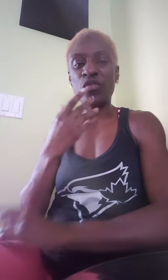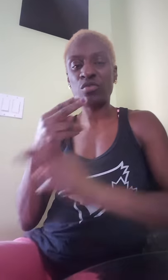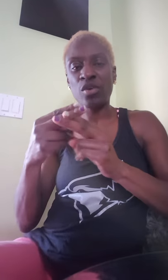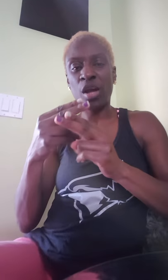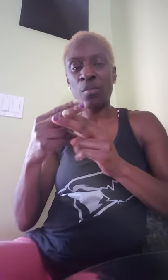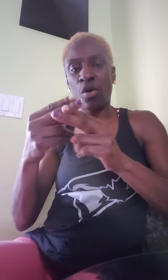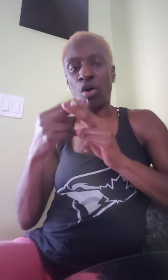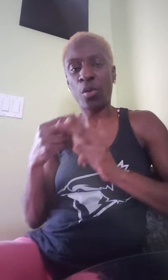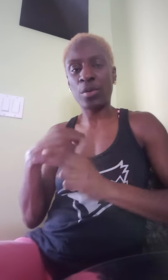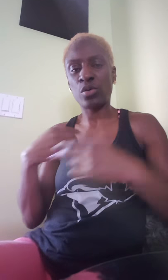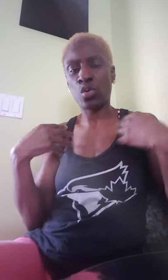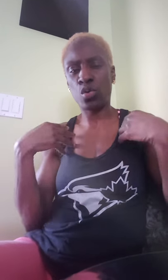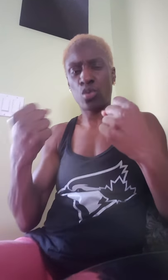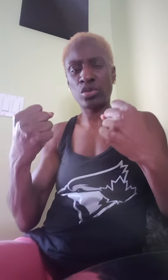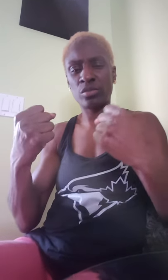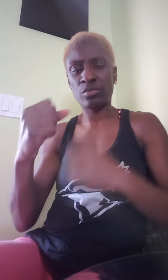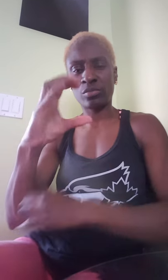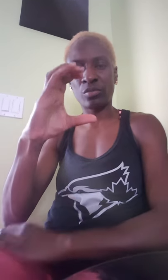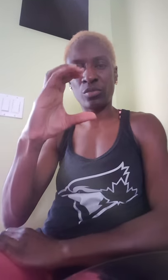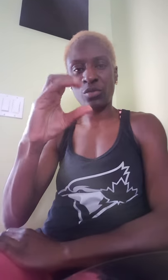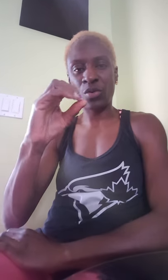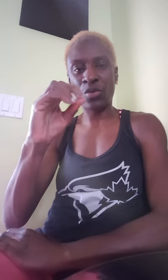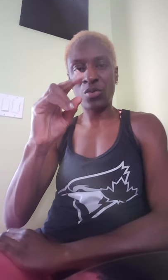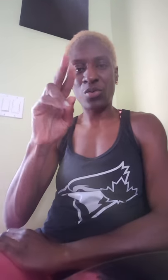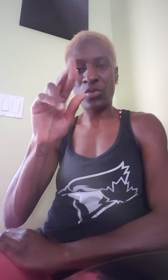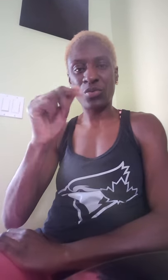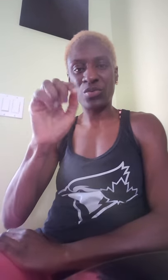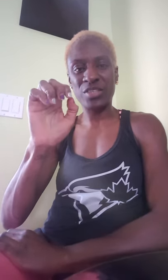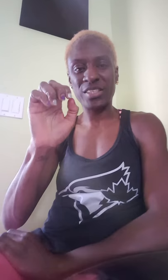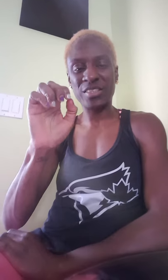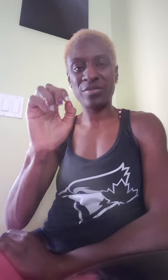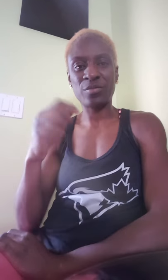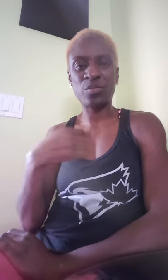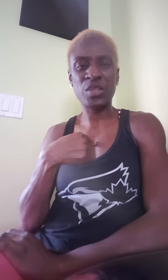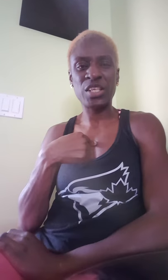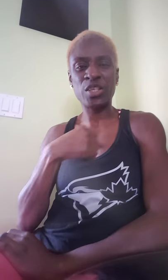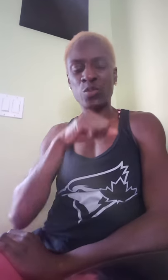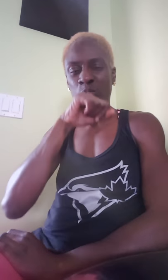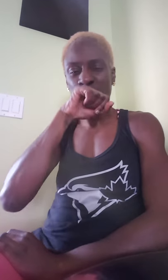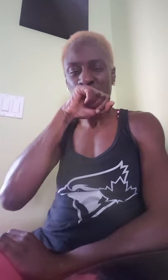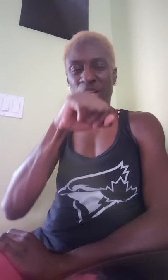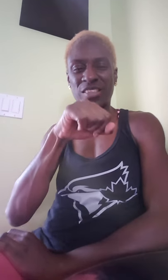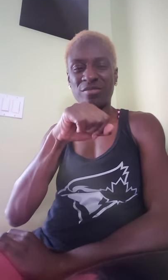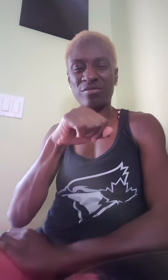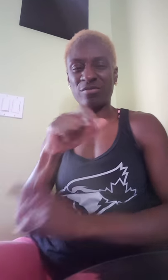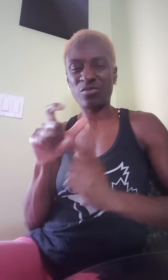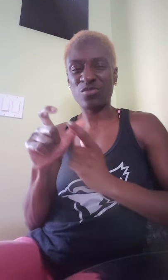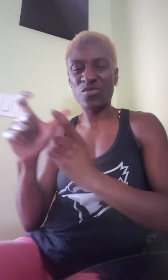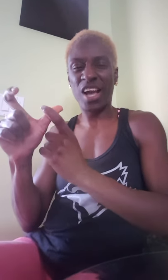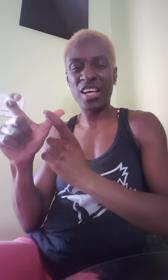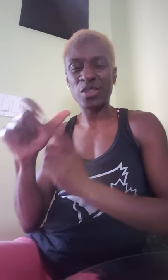I go by the name "Courage". I love to run.